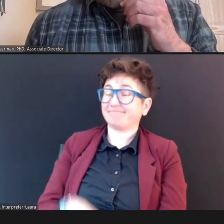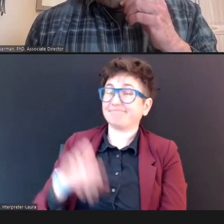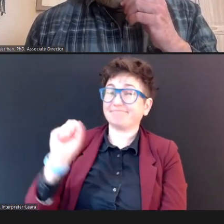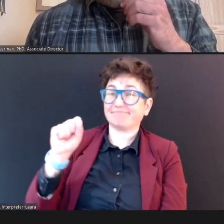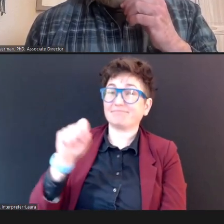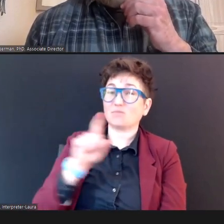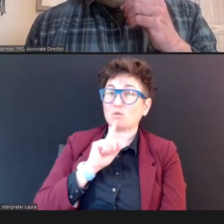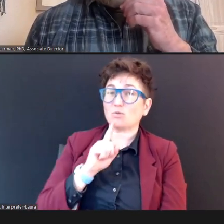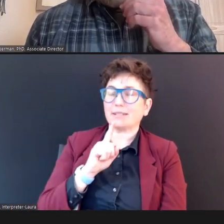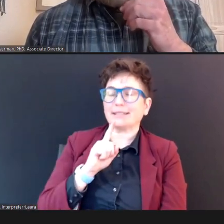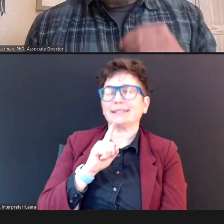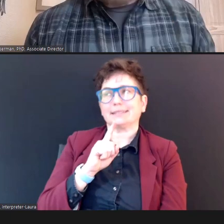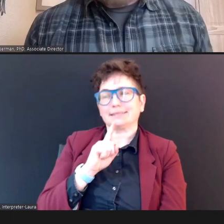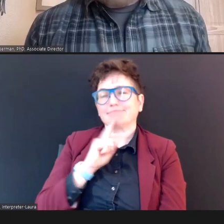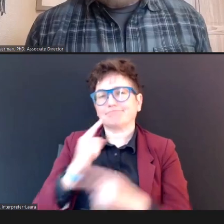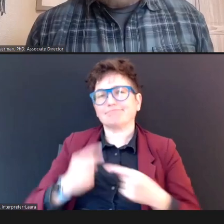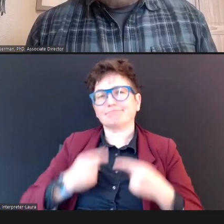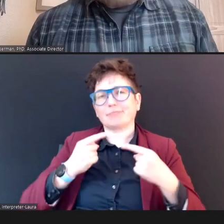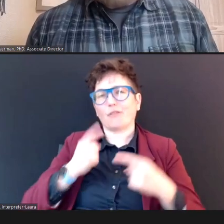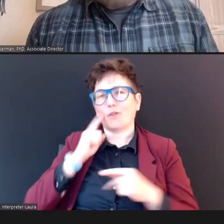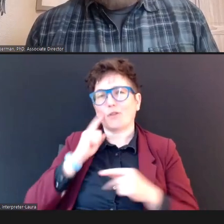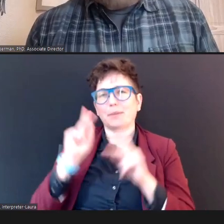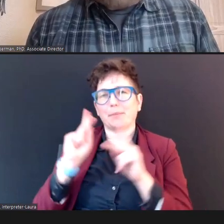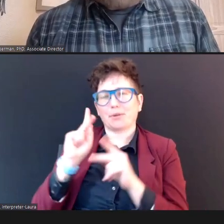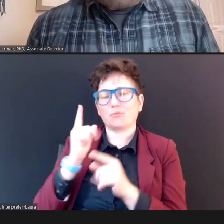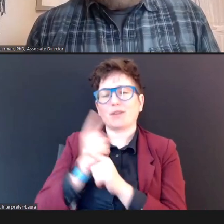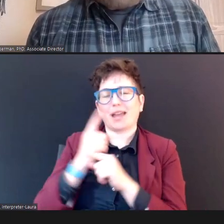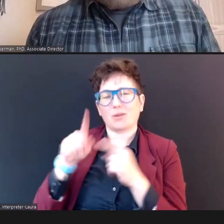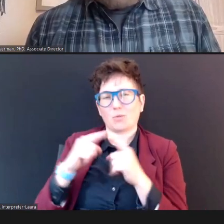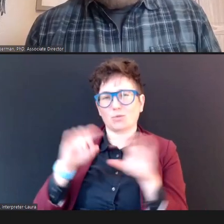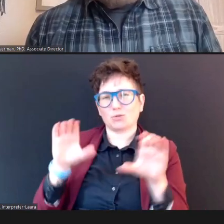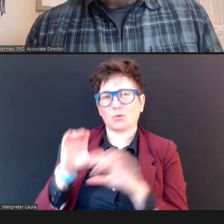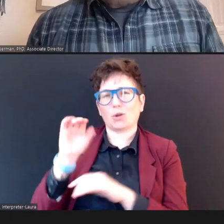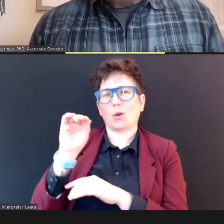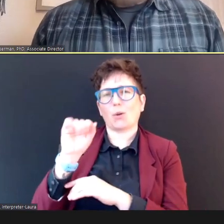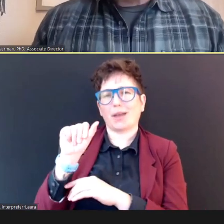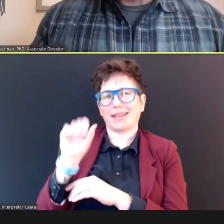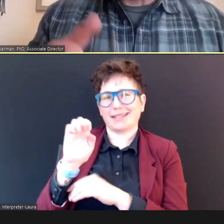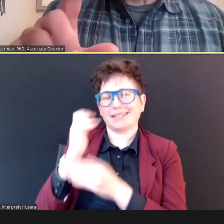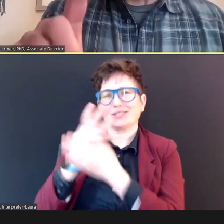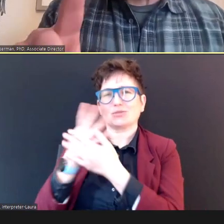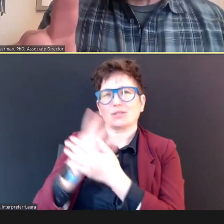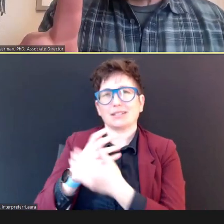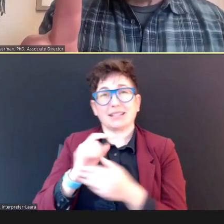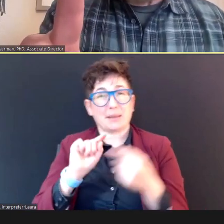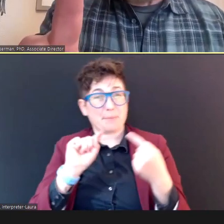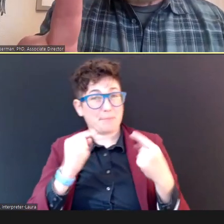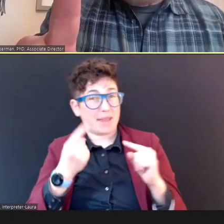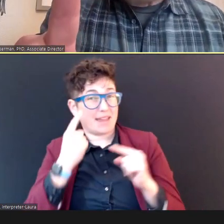when we are doing OAE screening. Pain for the screener! Not the Child. Terry Foust, AuD, CCC-A/SLP: